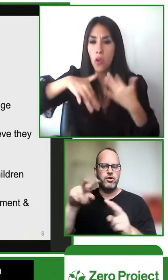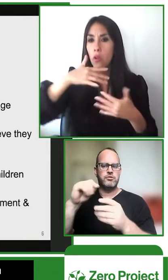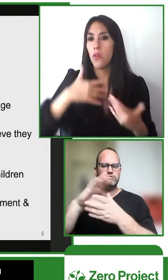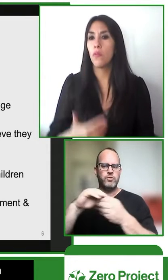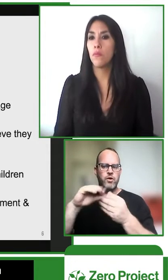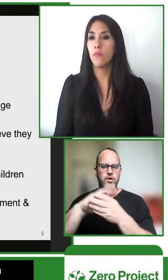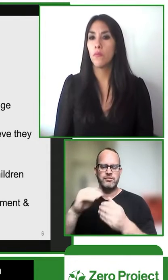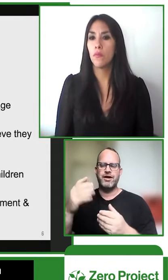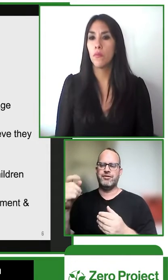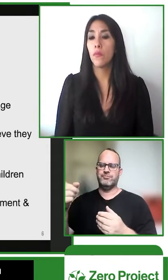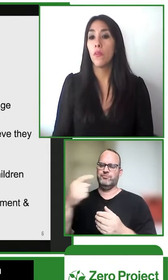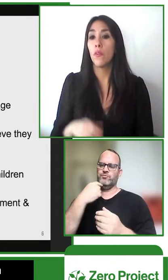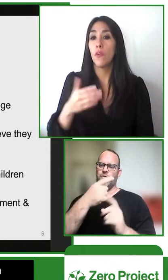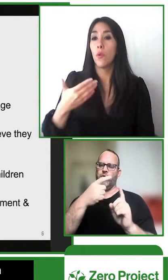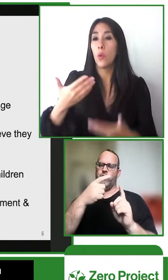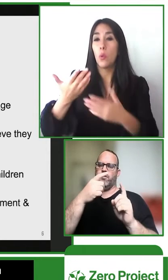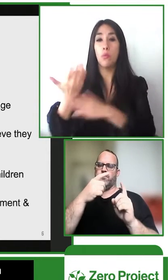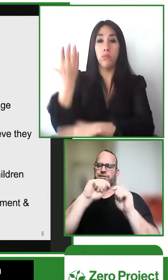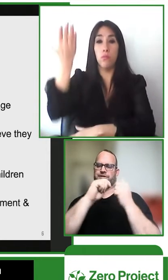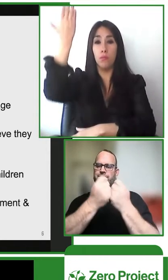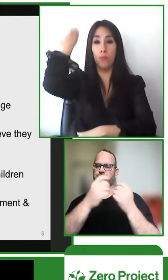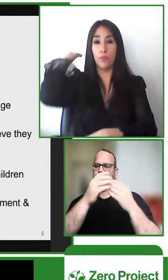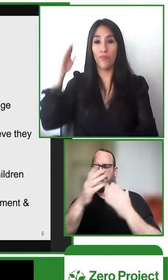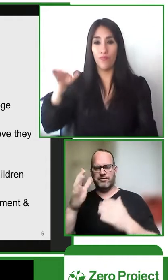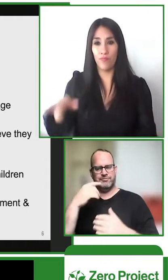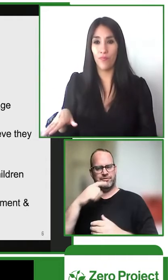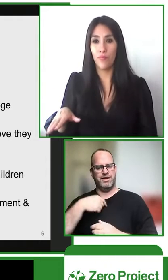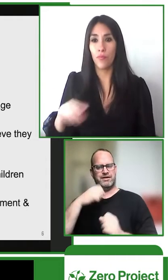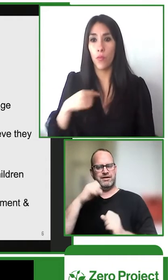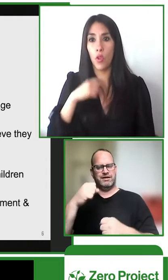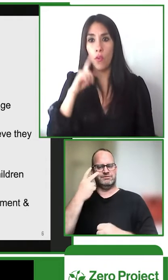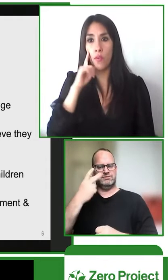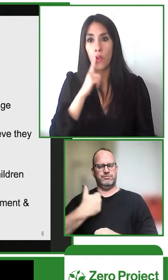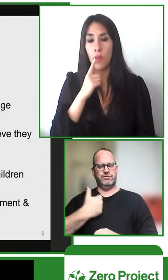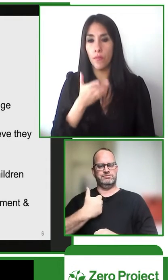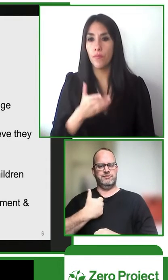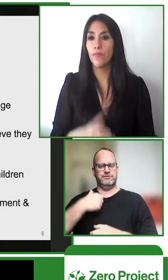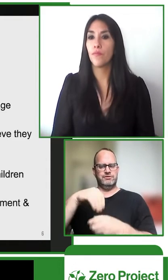about nine years old and she was looking at the stories from the team and